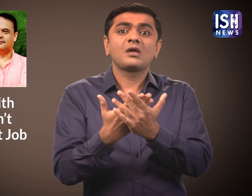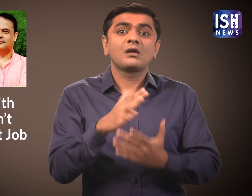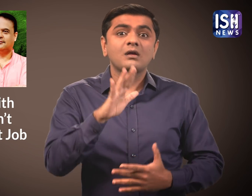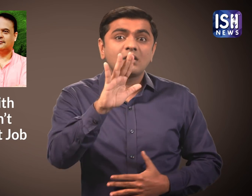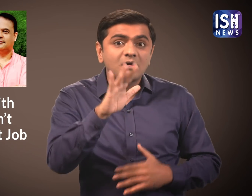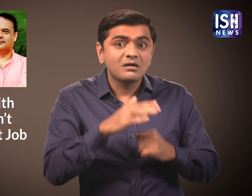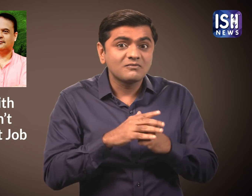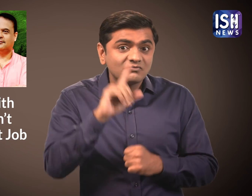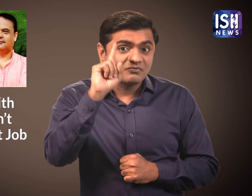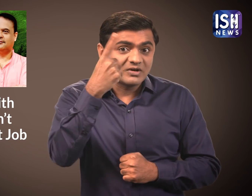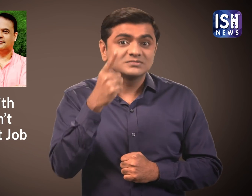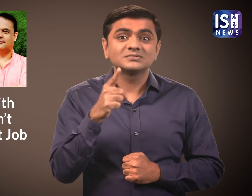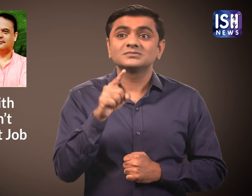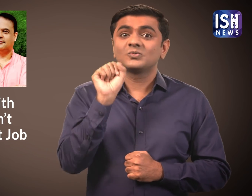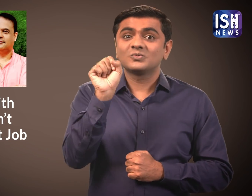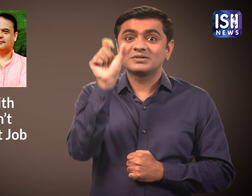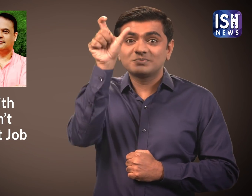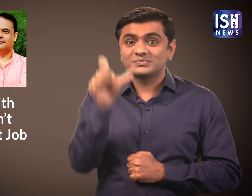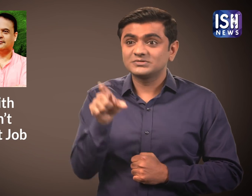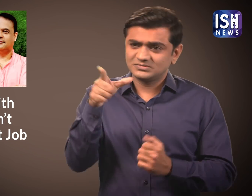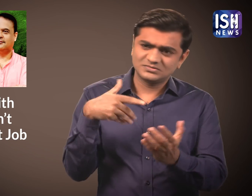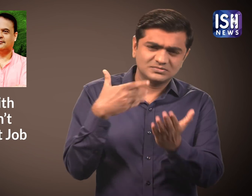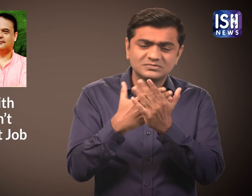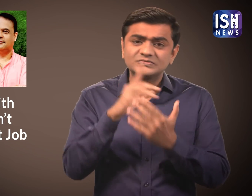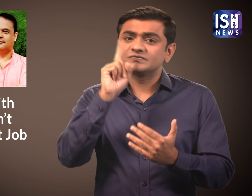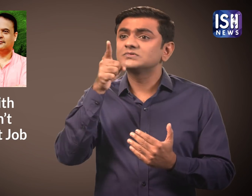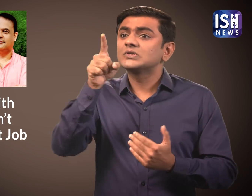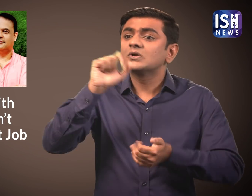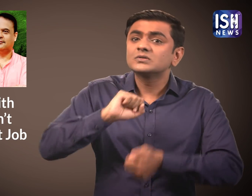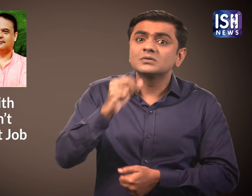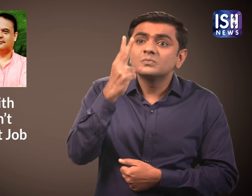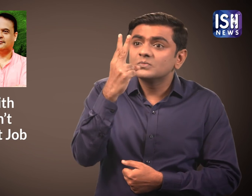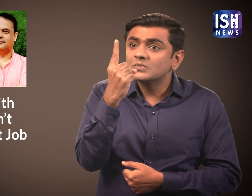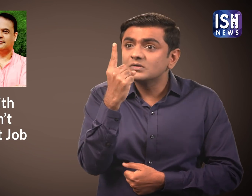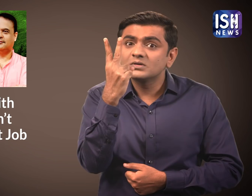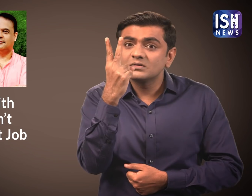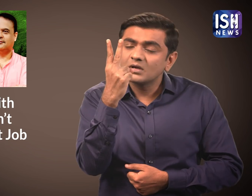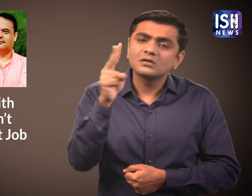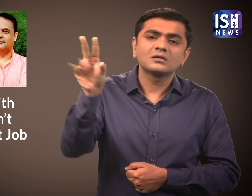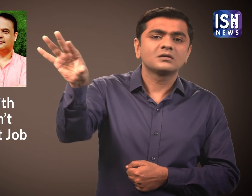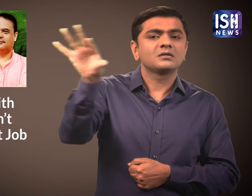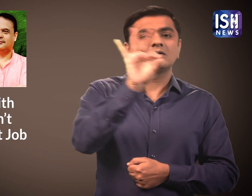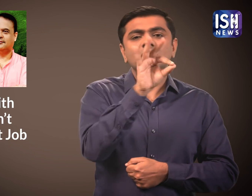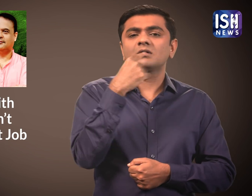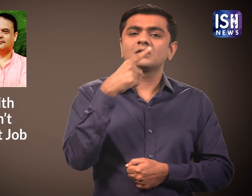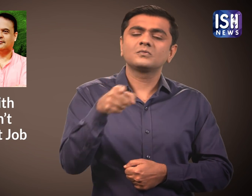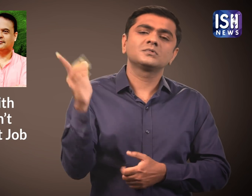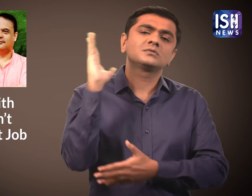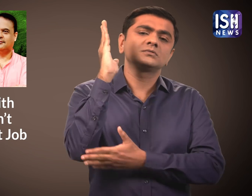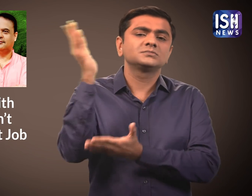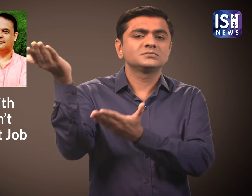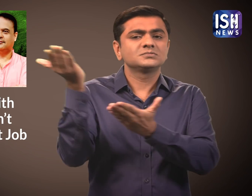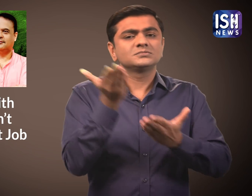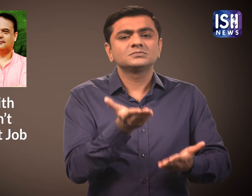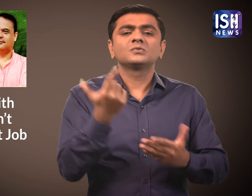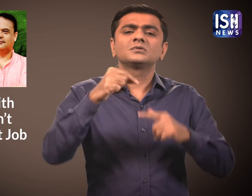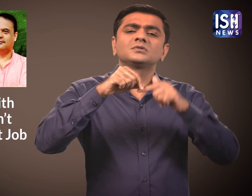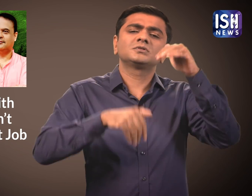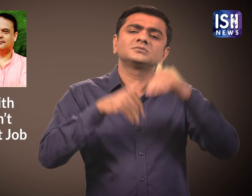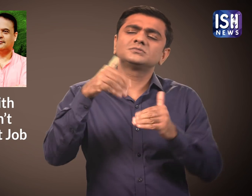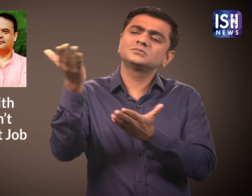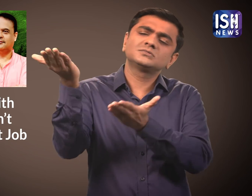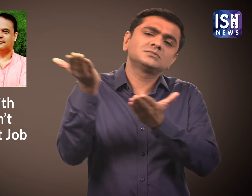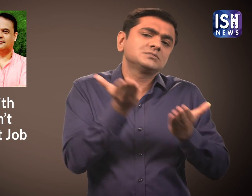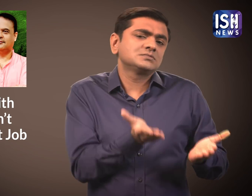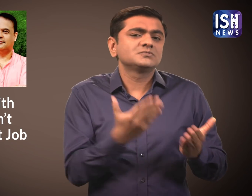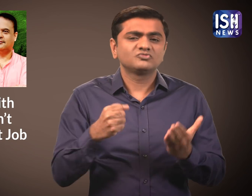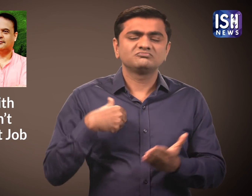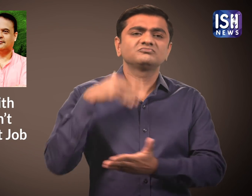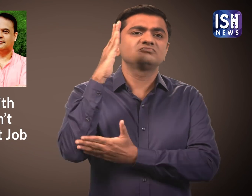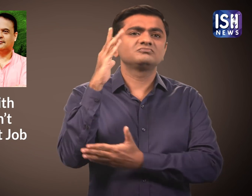and if they have less than 2 children, they will be allowed to contest in elections.